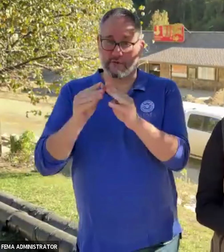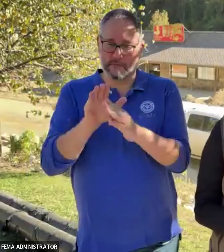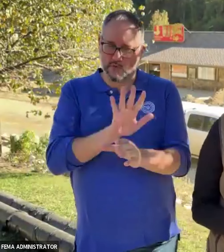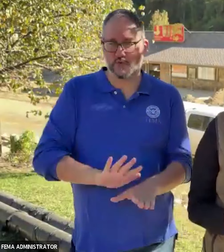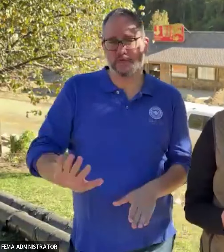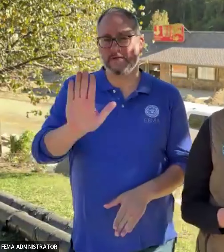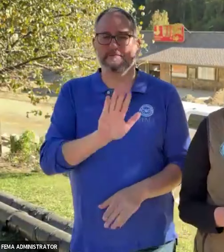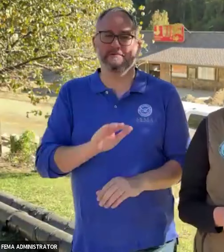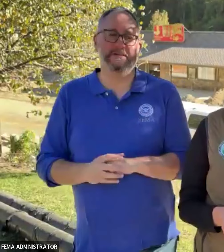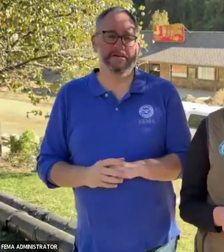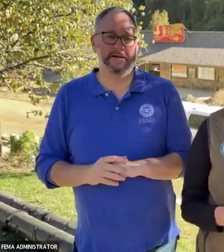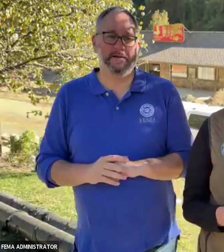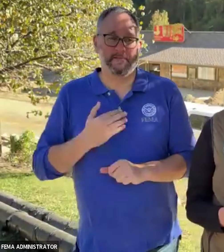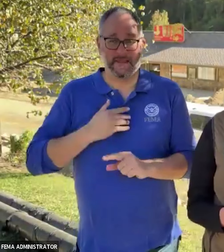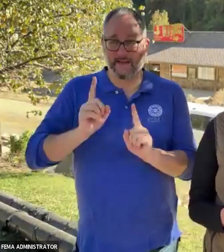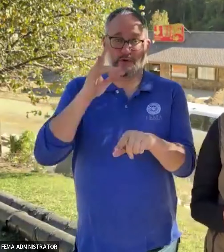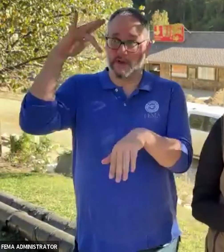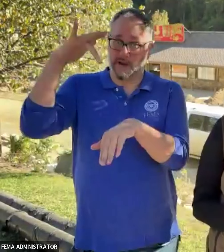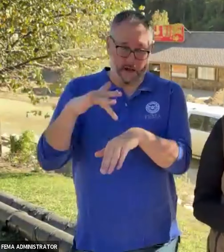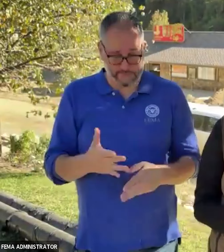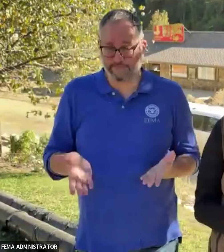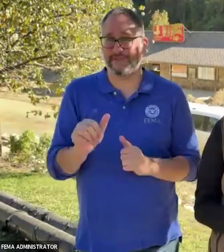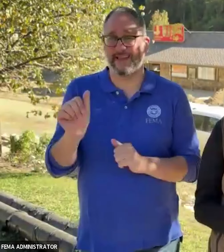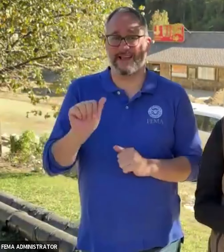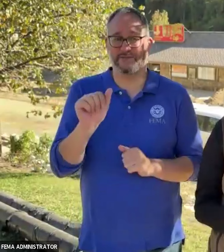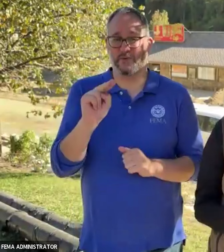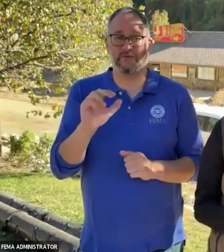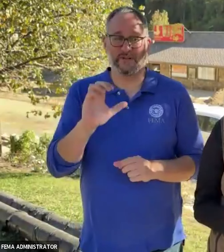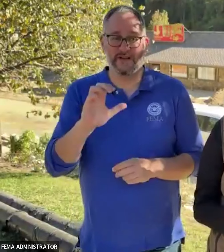When I first touched down in Asheville, at the airport on October 1st,